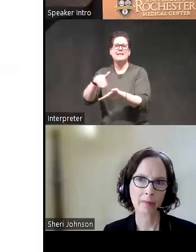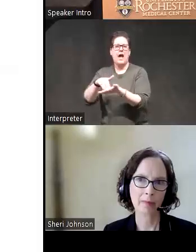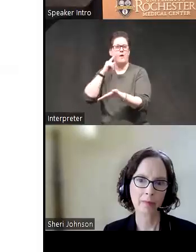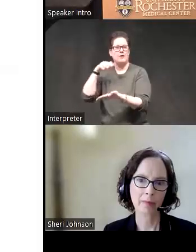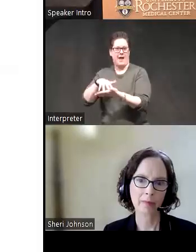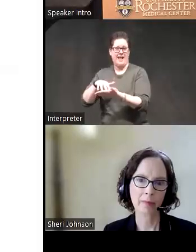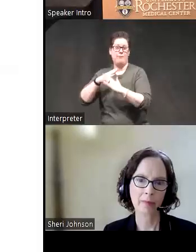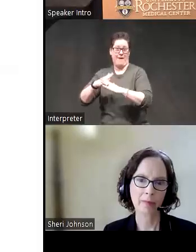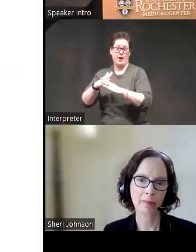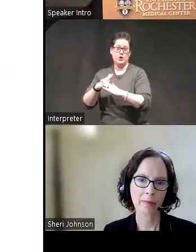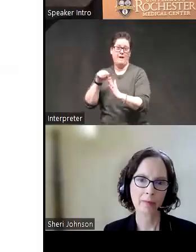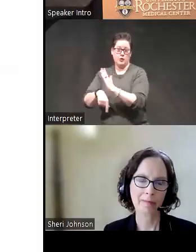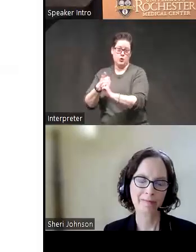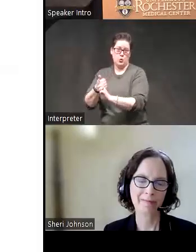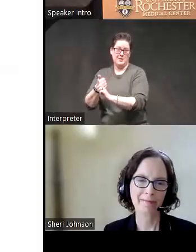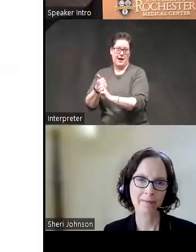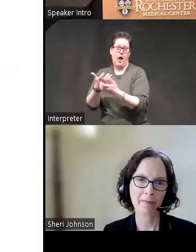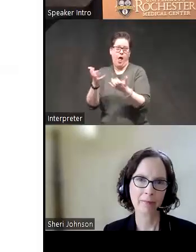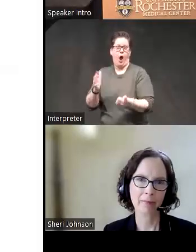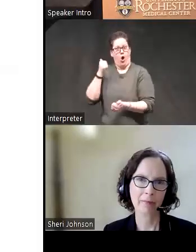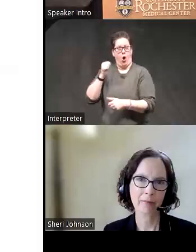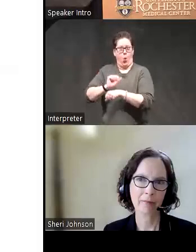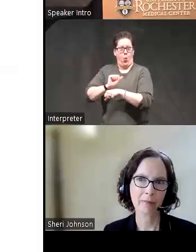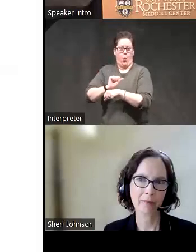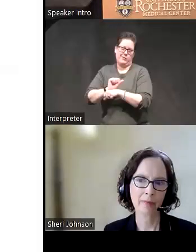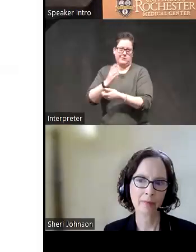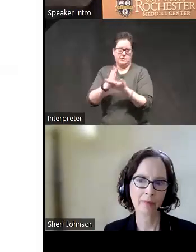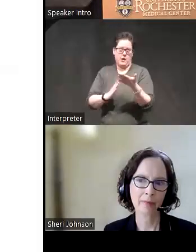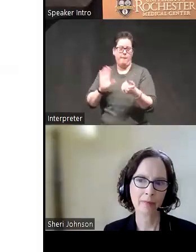study and prevention of suicide because a lot of her work on or some of her work I would say on